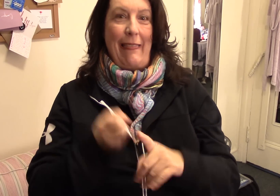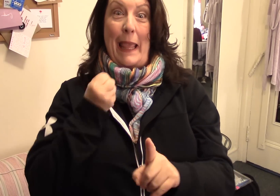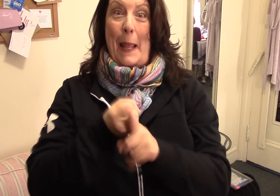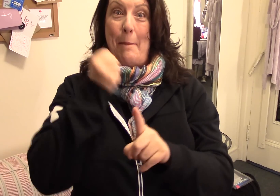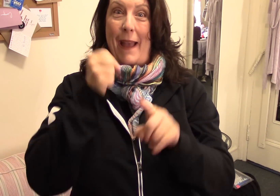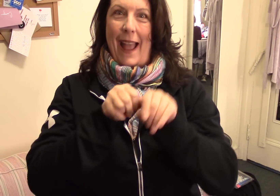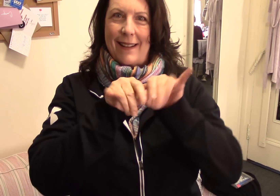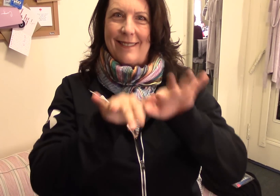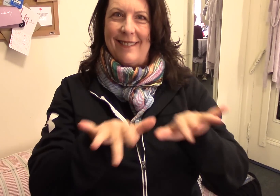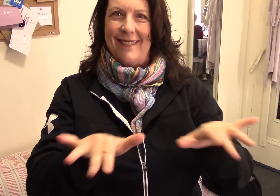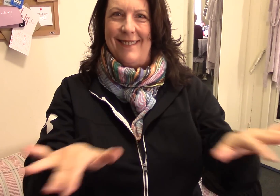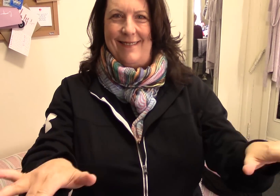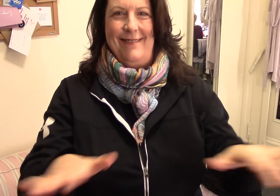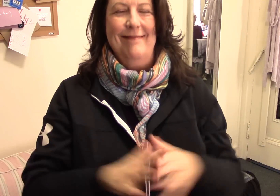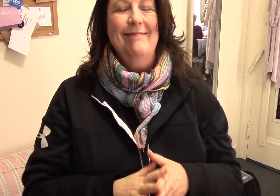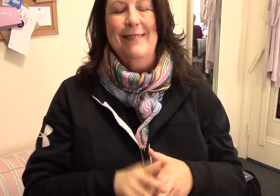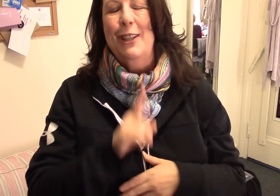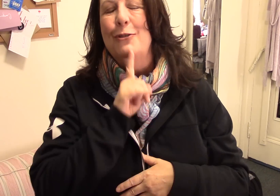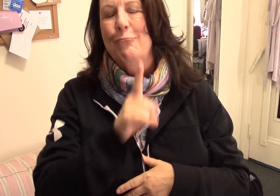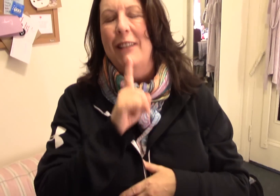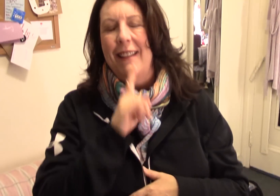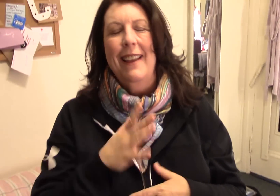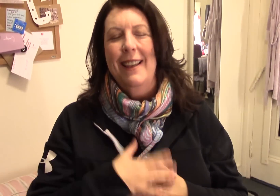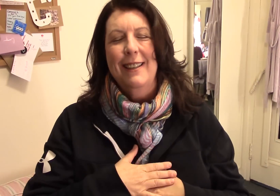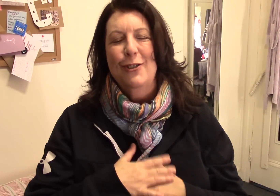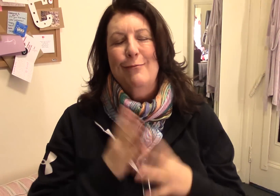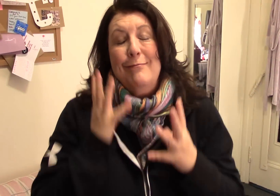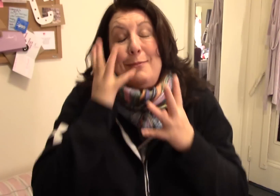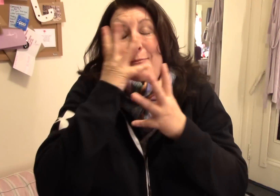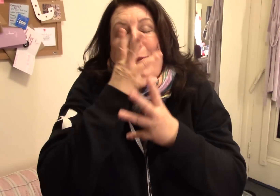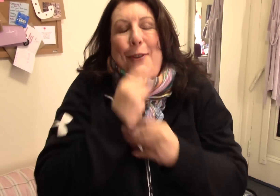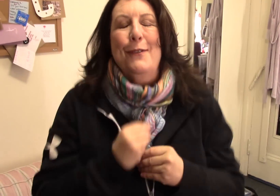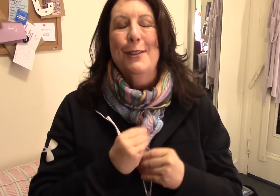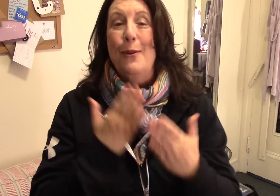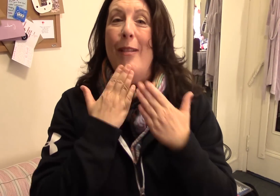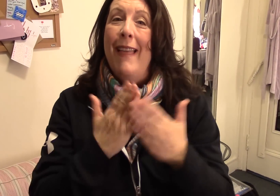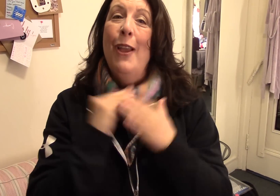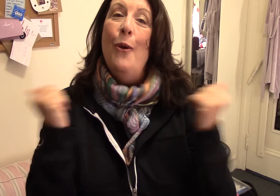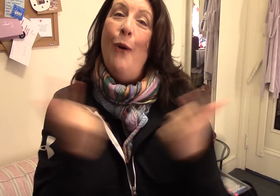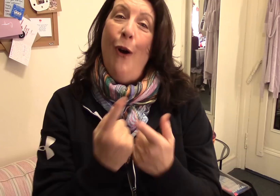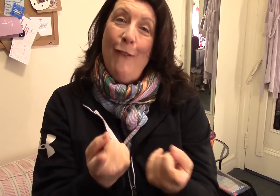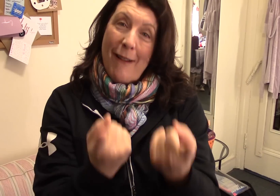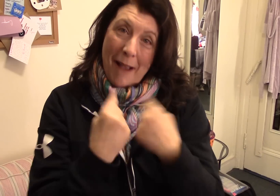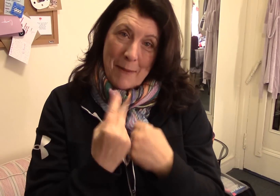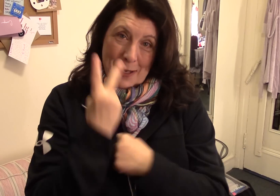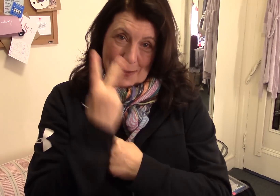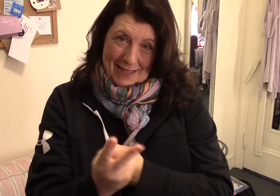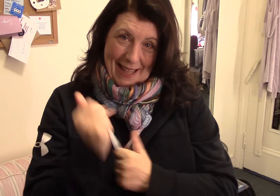see the result the impact it has now and it's really been just a beautiful journey so thank you all for coming